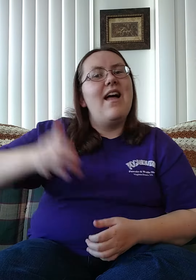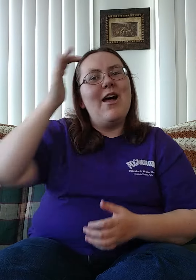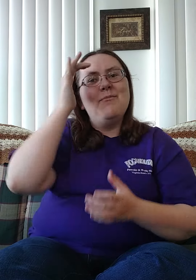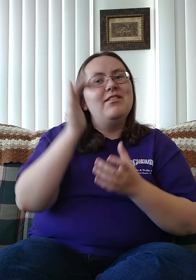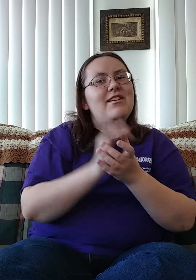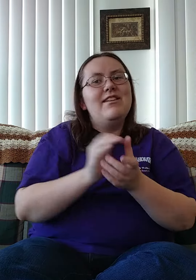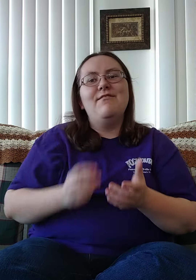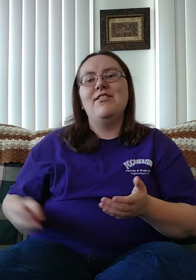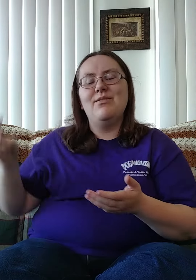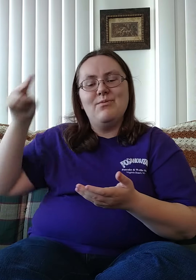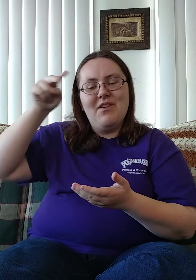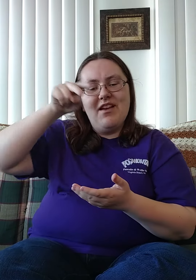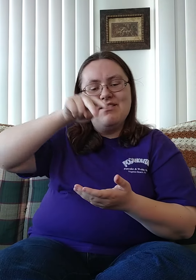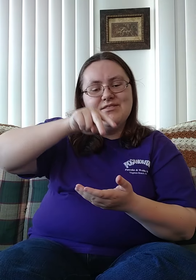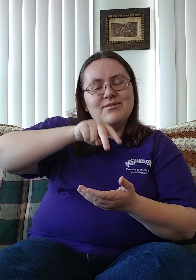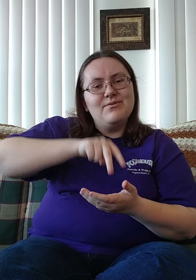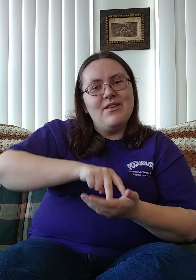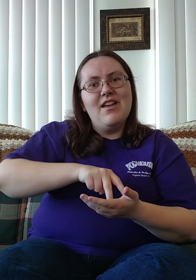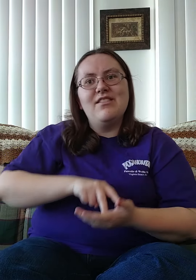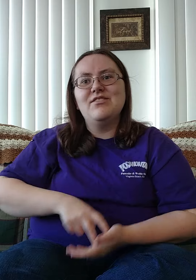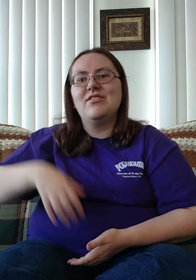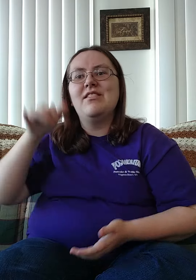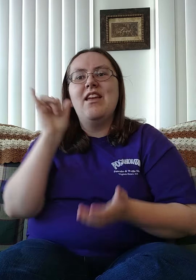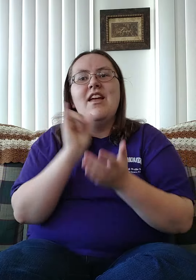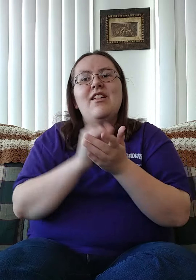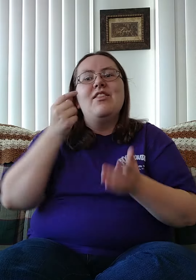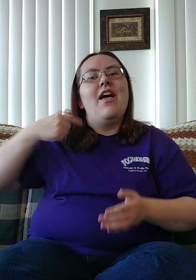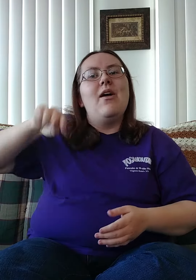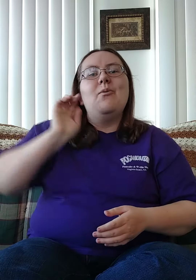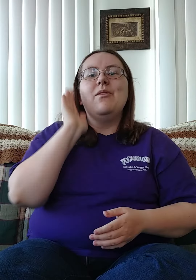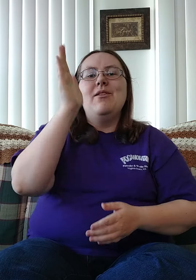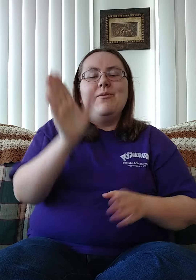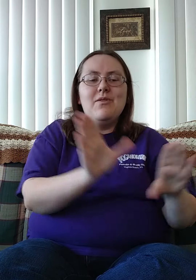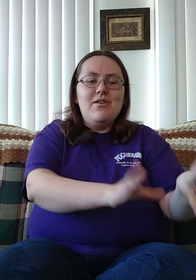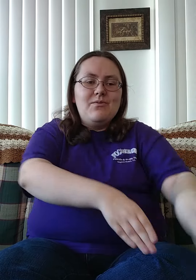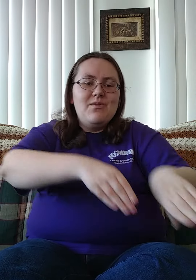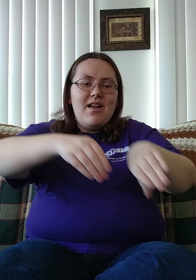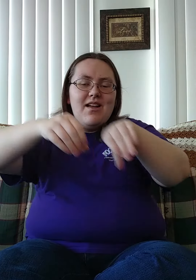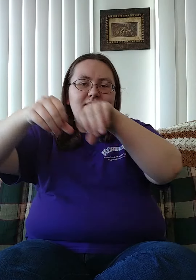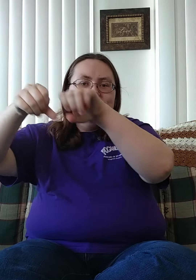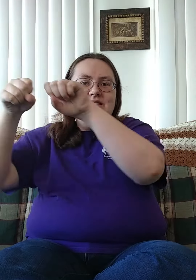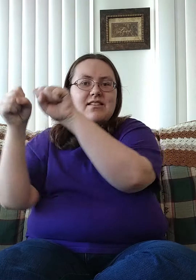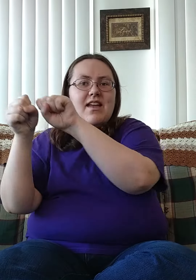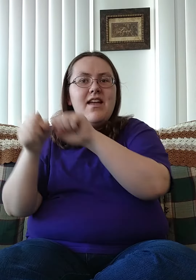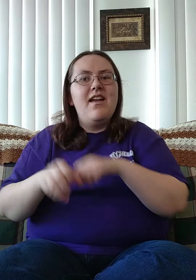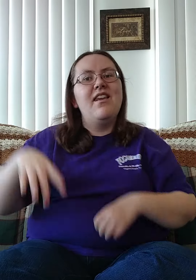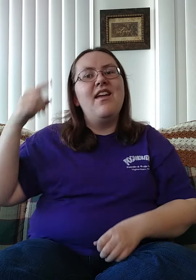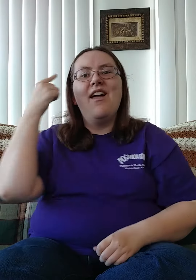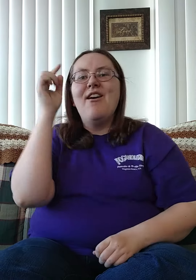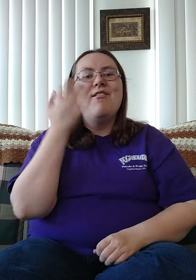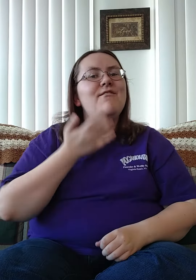I believe in the resurrection That we will rise again